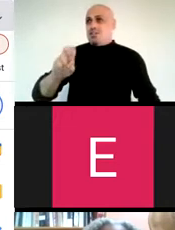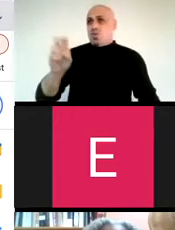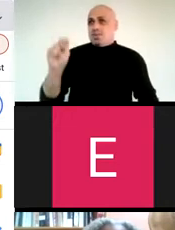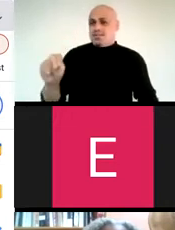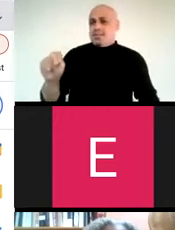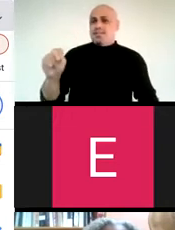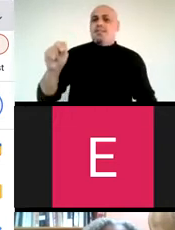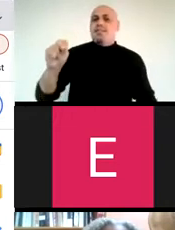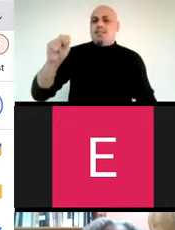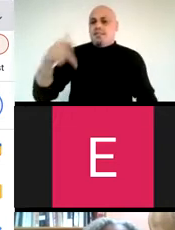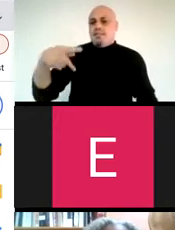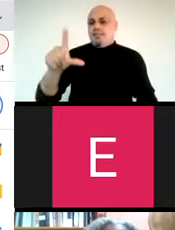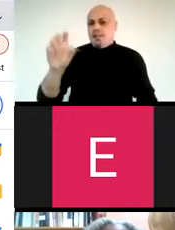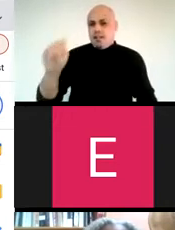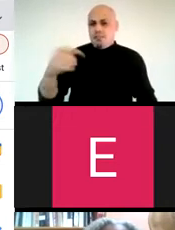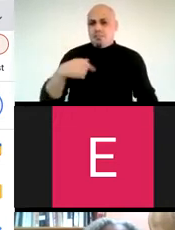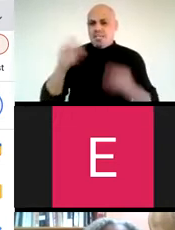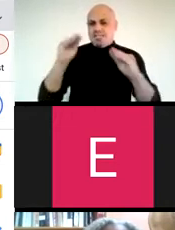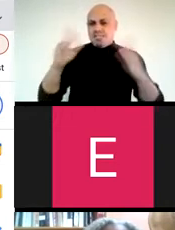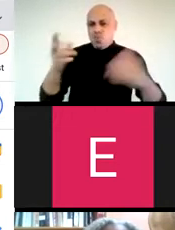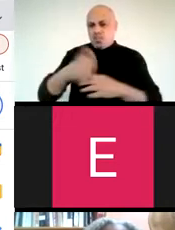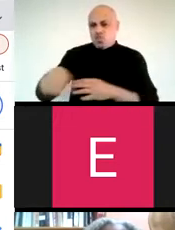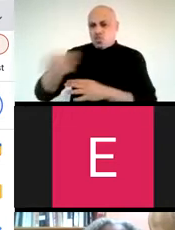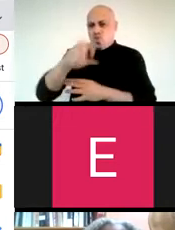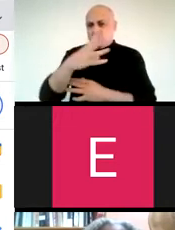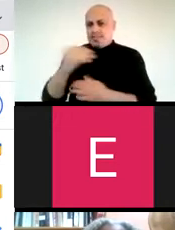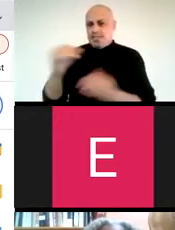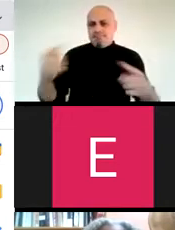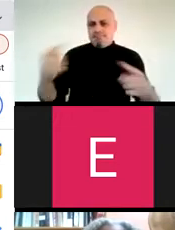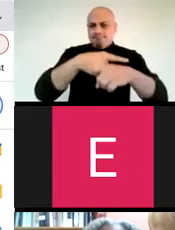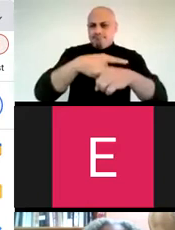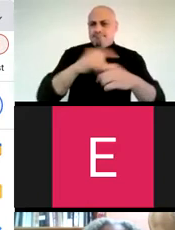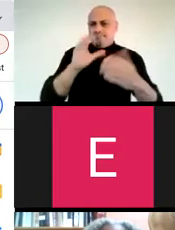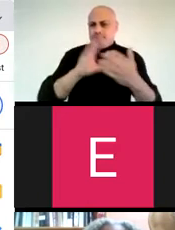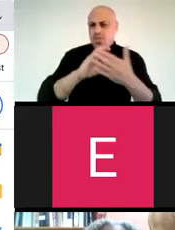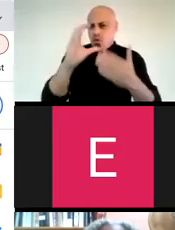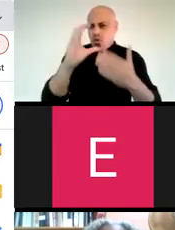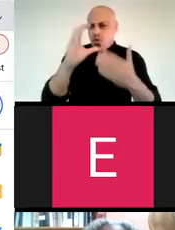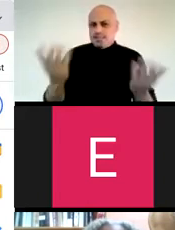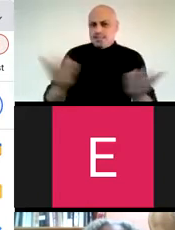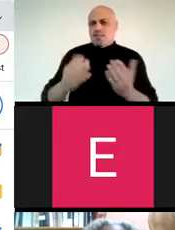Again, my name is Susan Phillip and I teach tourism and interdisciplinary courses at New York City